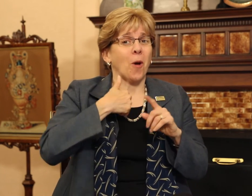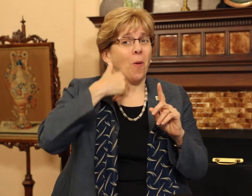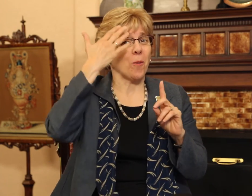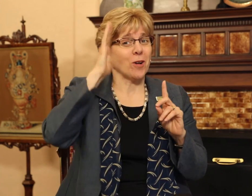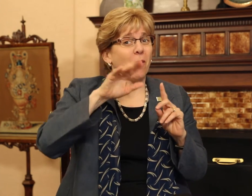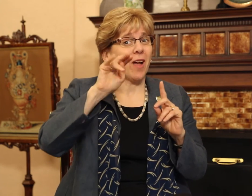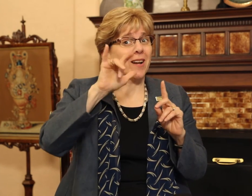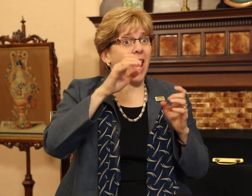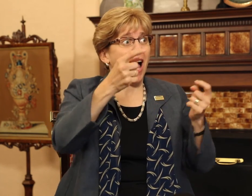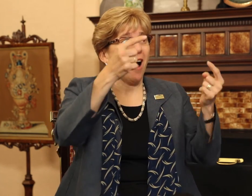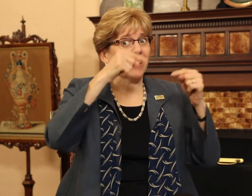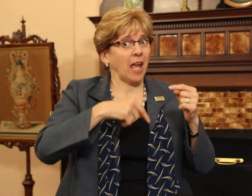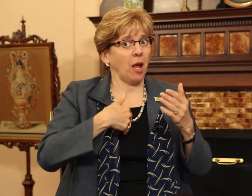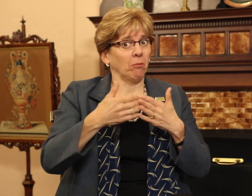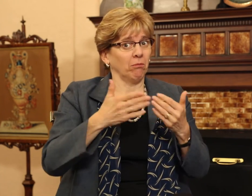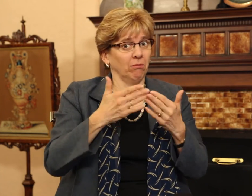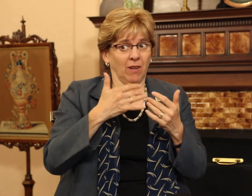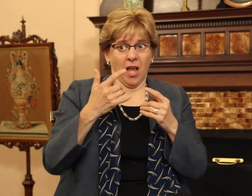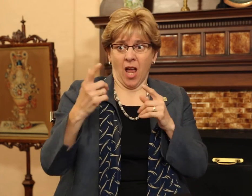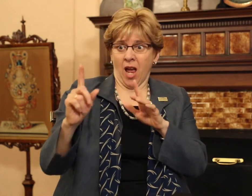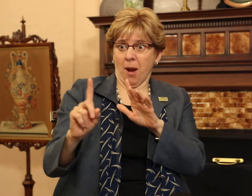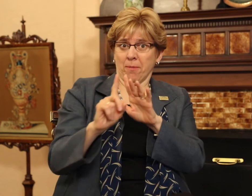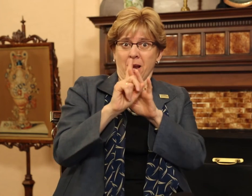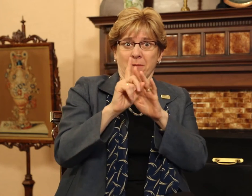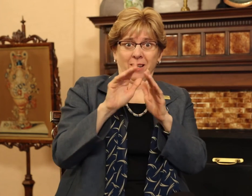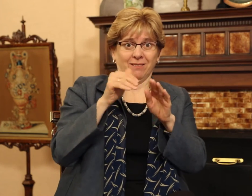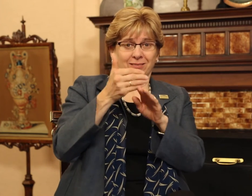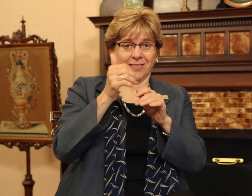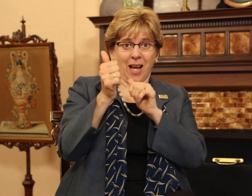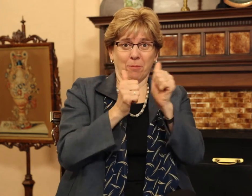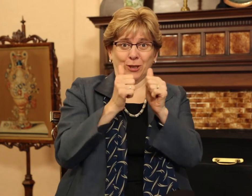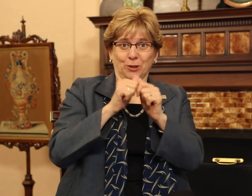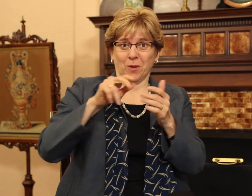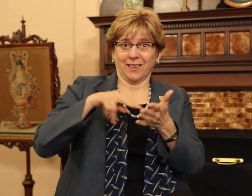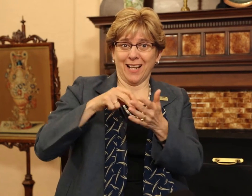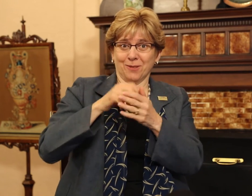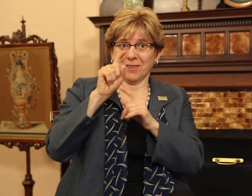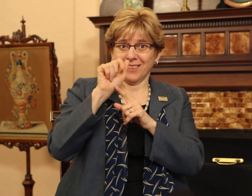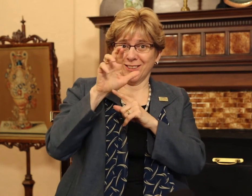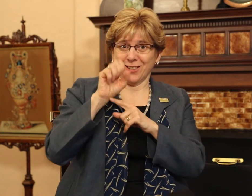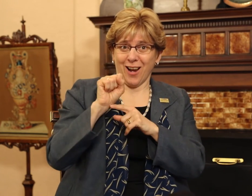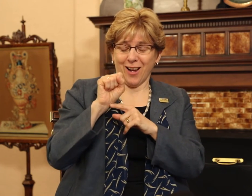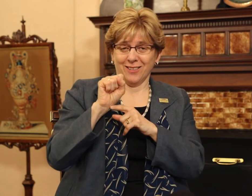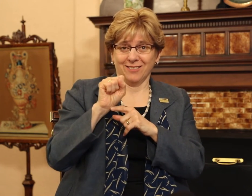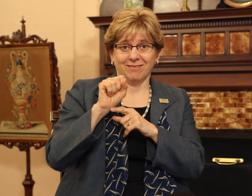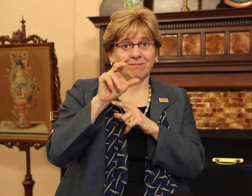We know Nyle's visit was very close to his upcoming competition on "Dancing with the Stars."